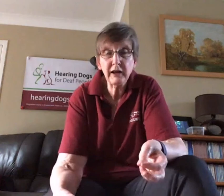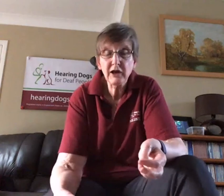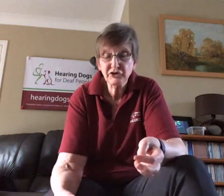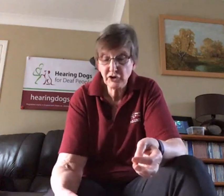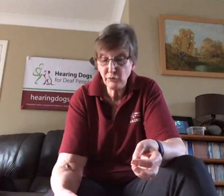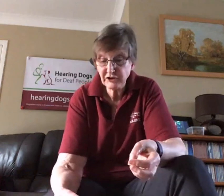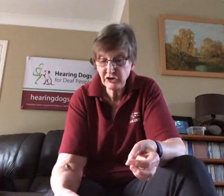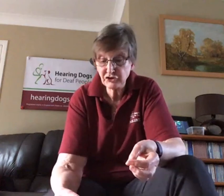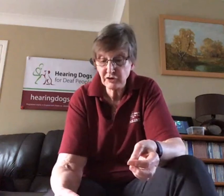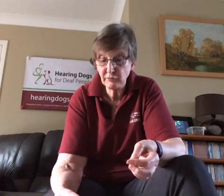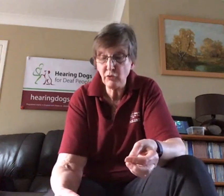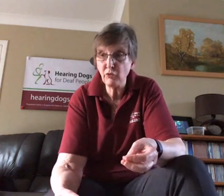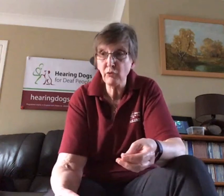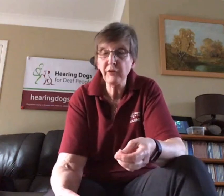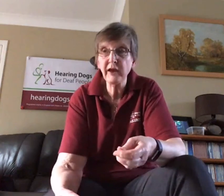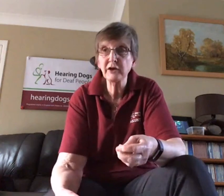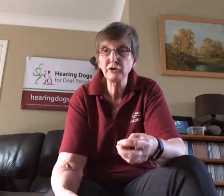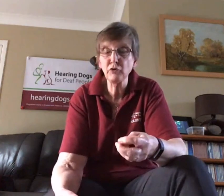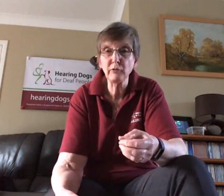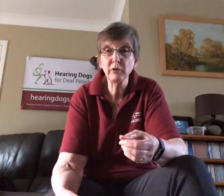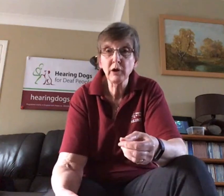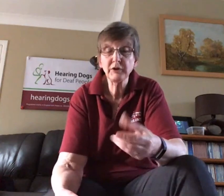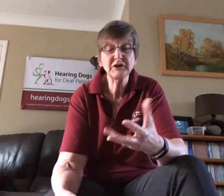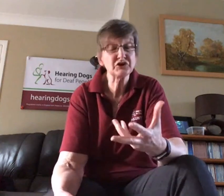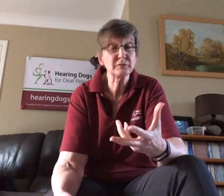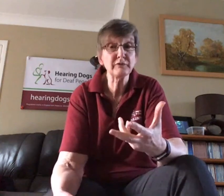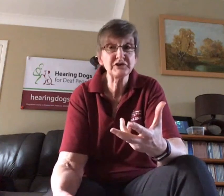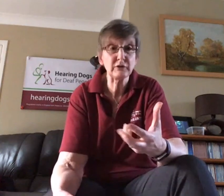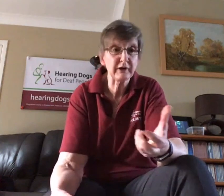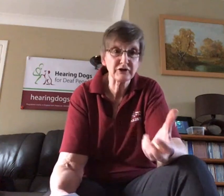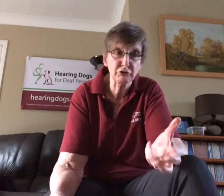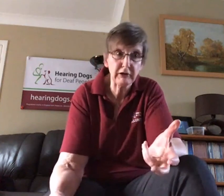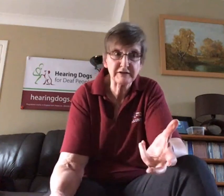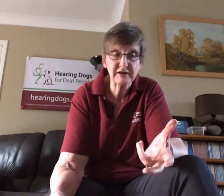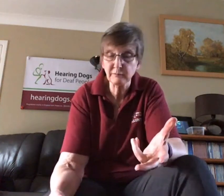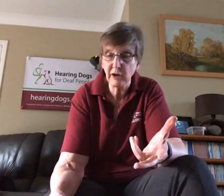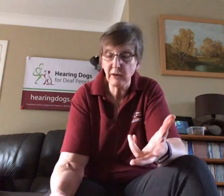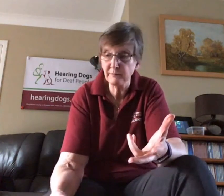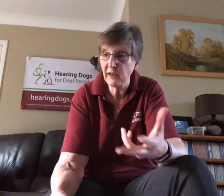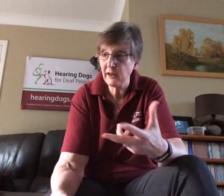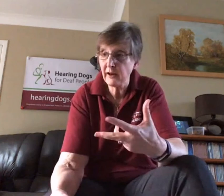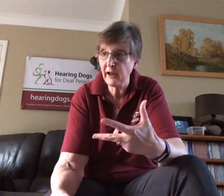So we teach them all their normal, we teach them obviously, all their toileting, how to